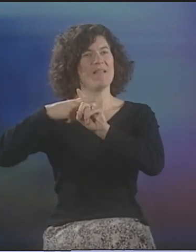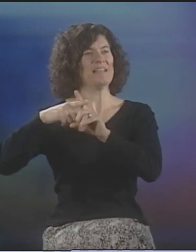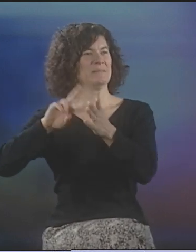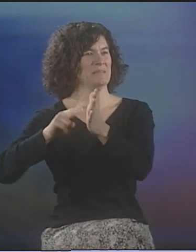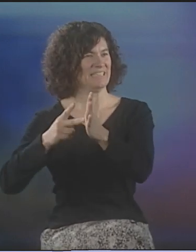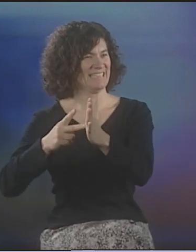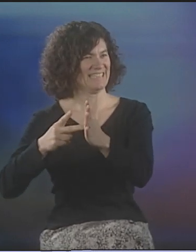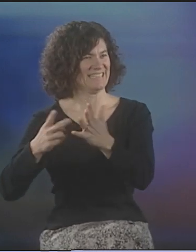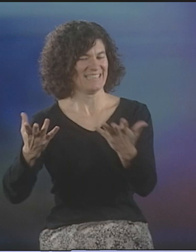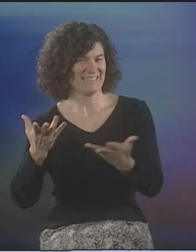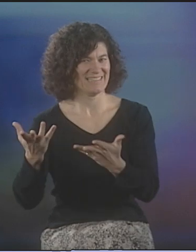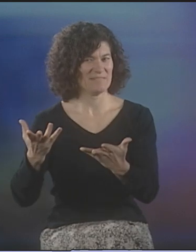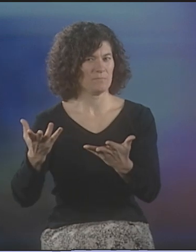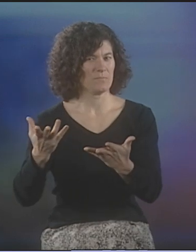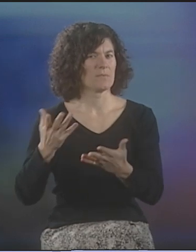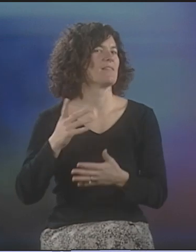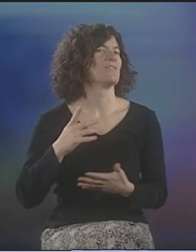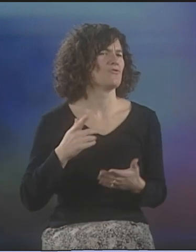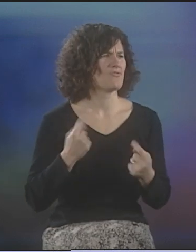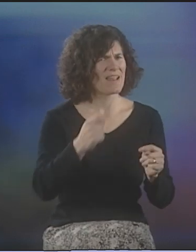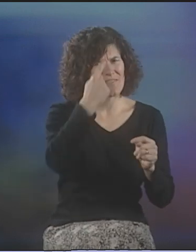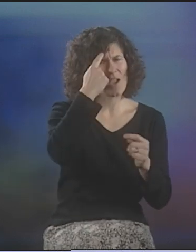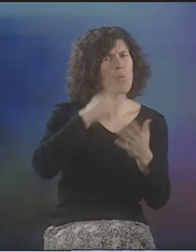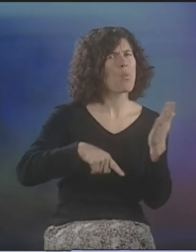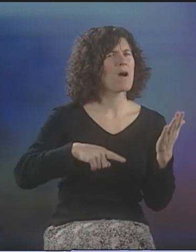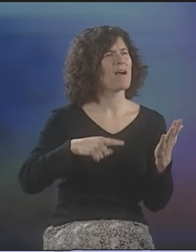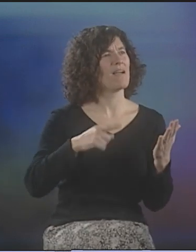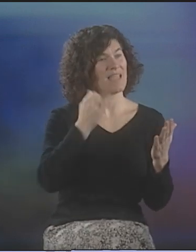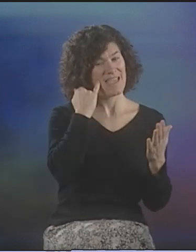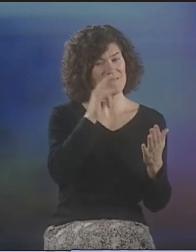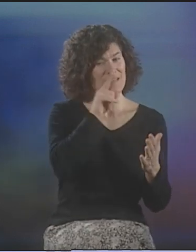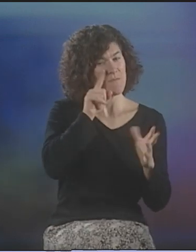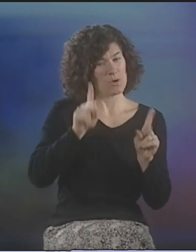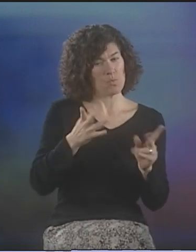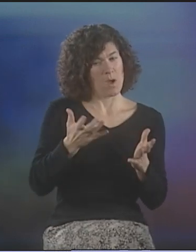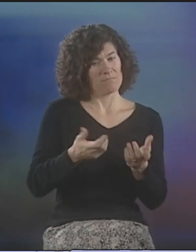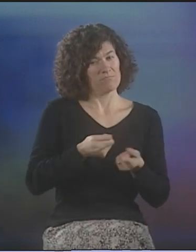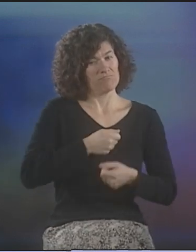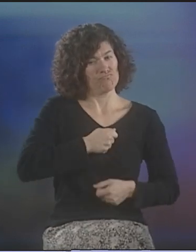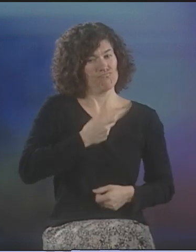THAT TRIED TO PRESERVE AND MAINTAIN THE MEANING. WE WOULD ALWAYS TRY TO IMAGINE, LIKE,